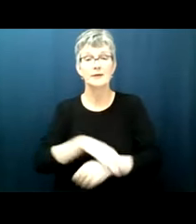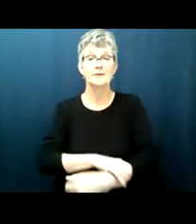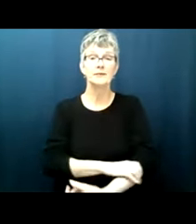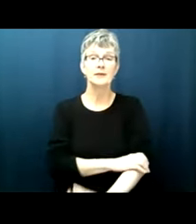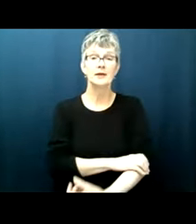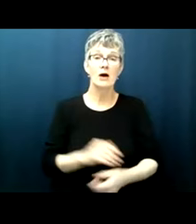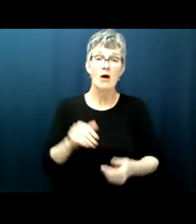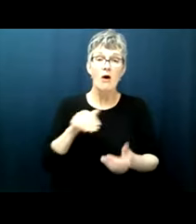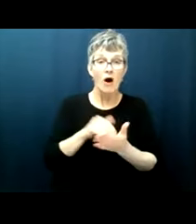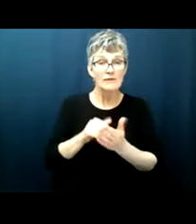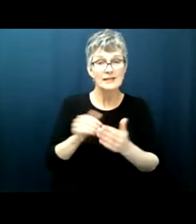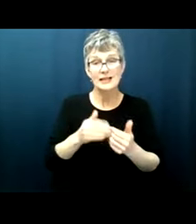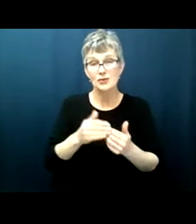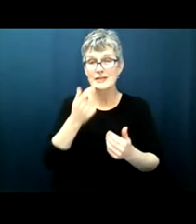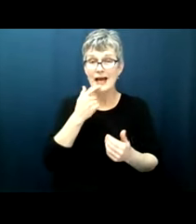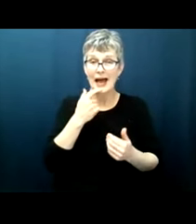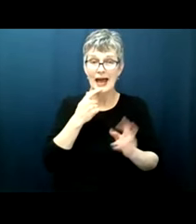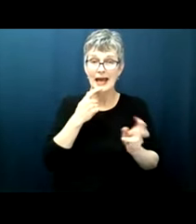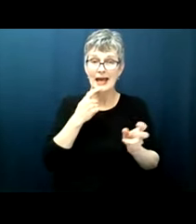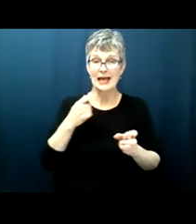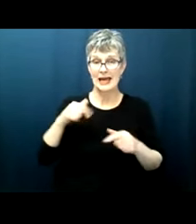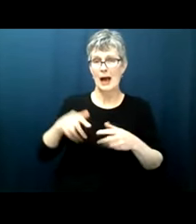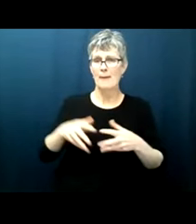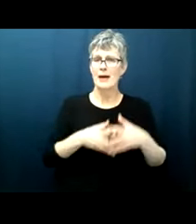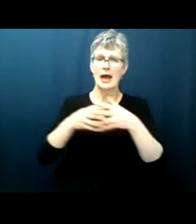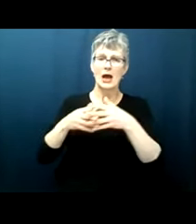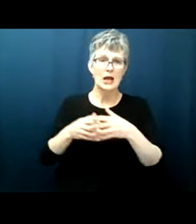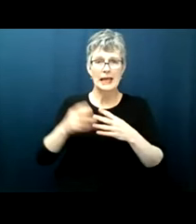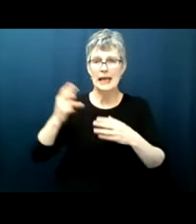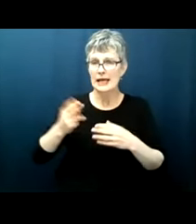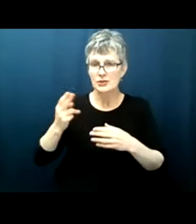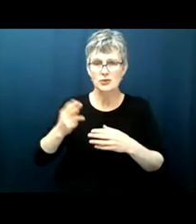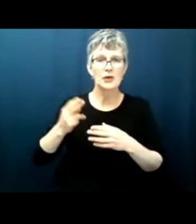tell ourselves that our history as a nation has been one of ever-increasing and ever-expanding